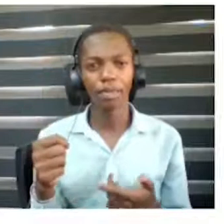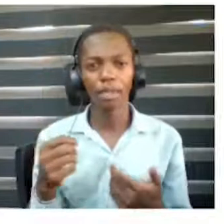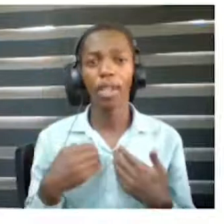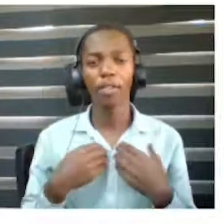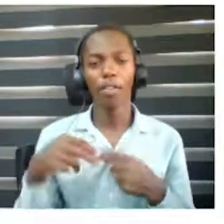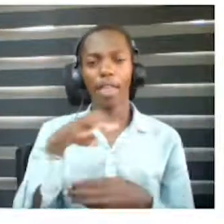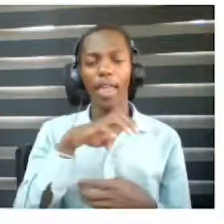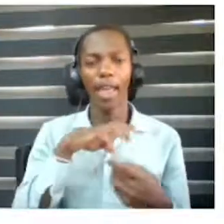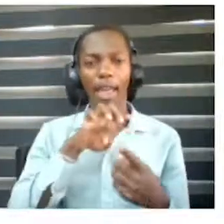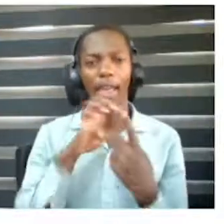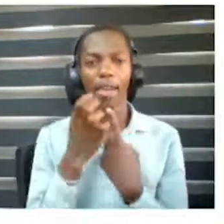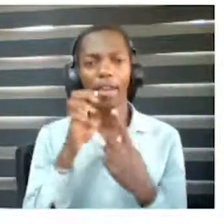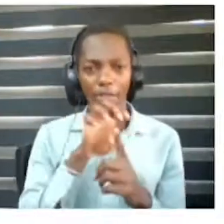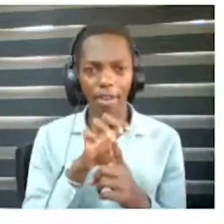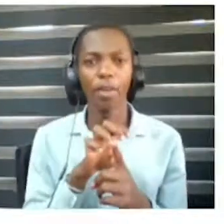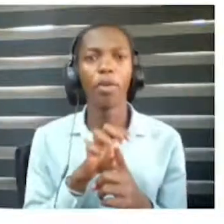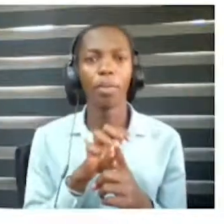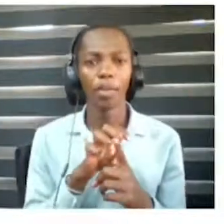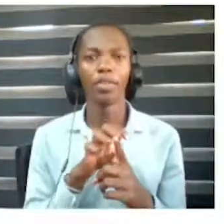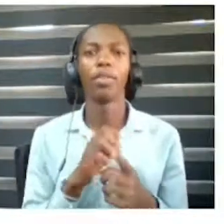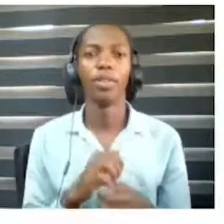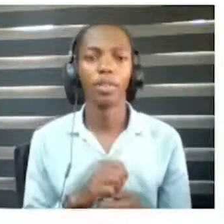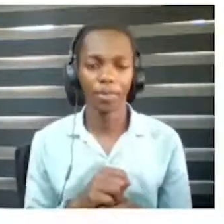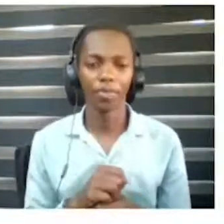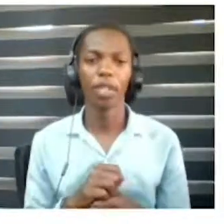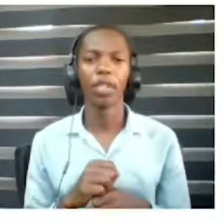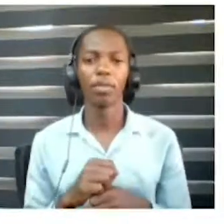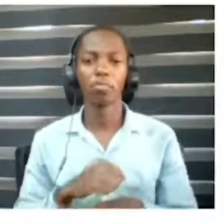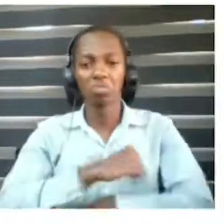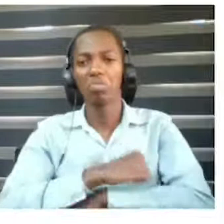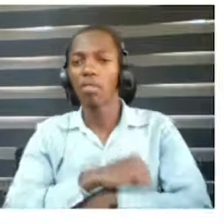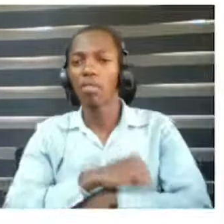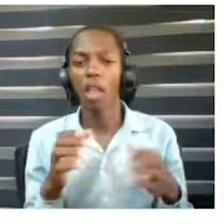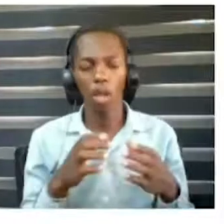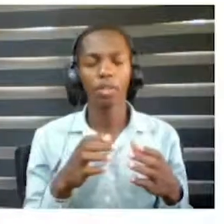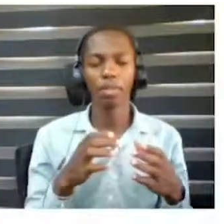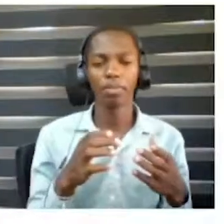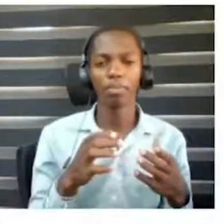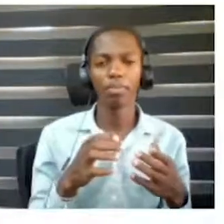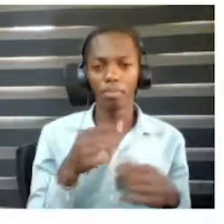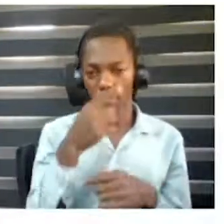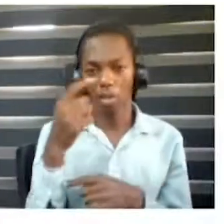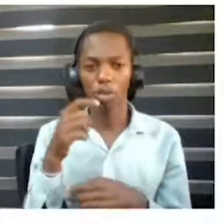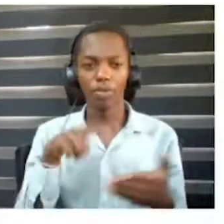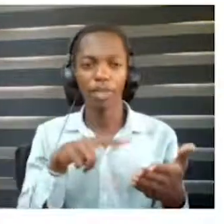are in school currently and inclusive education and